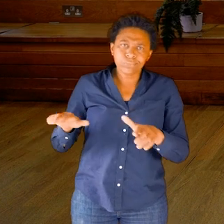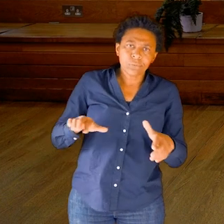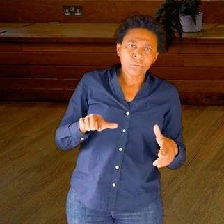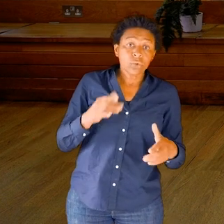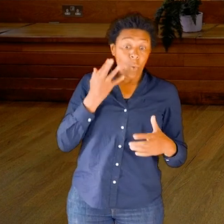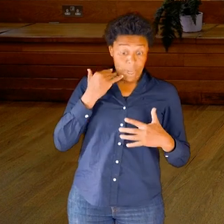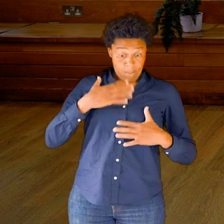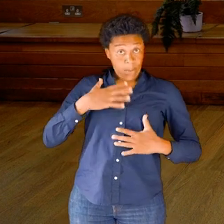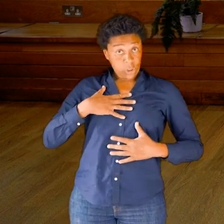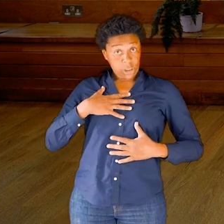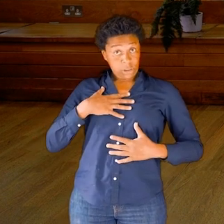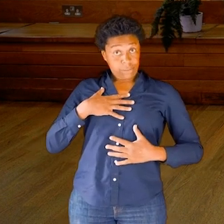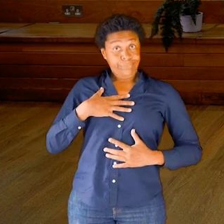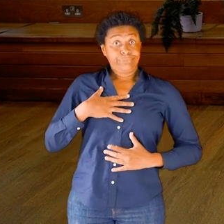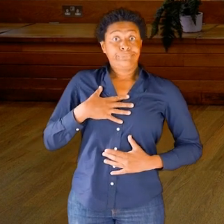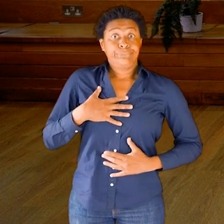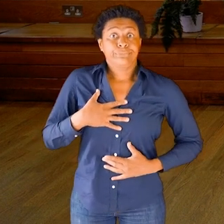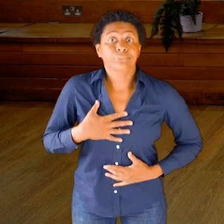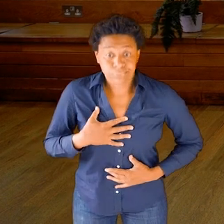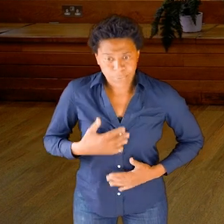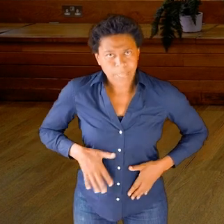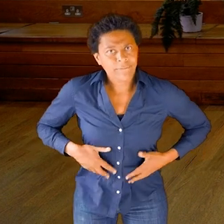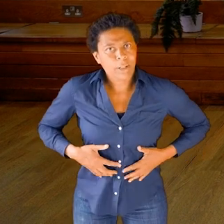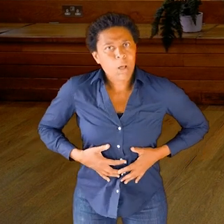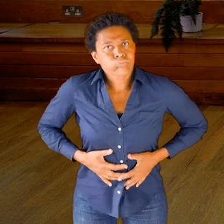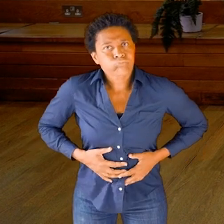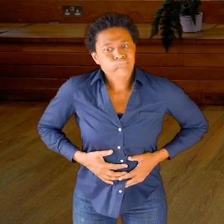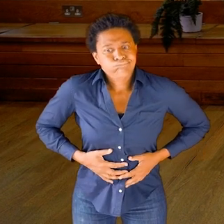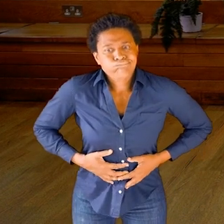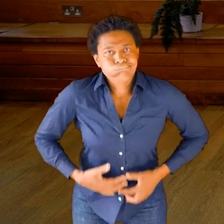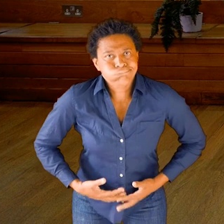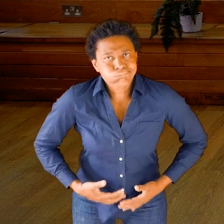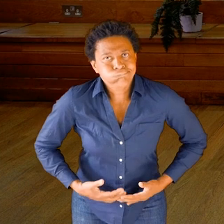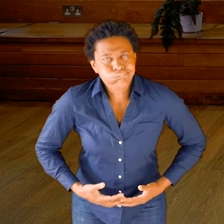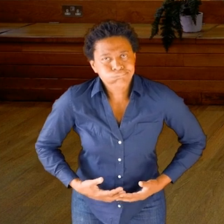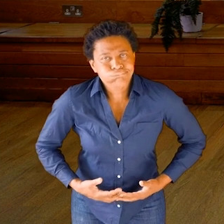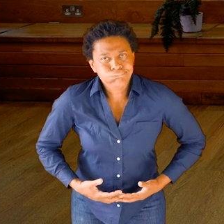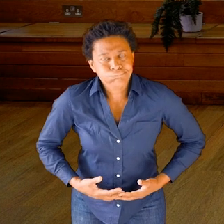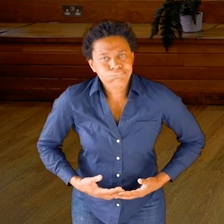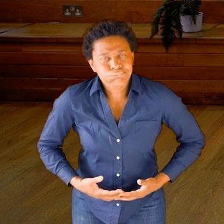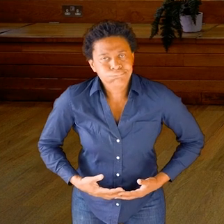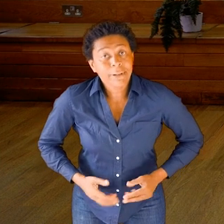So when I bring my torso forward, perhaps the liquid in the organs seeks the front of my body.